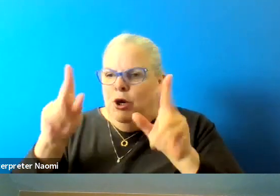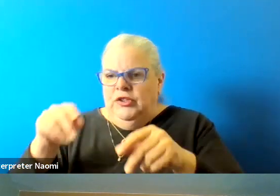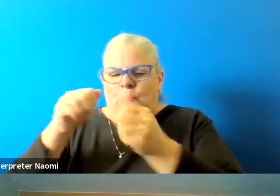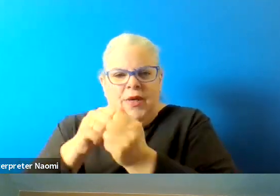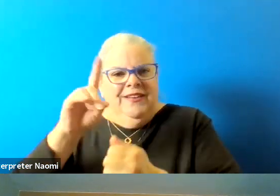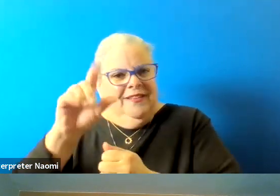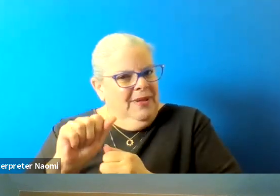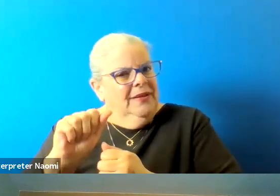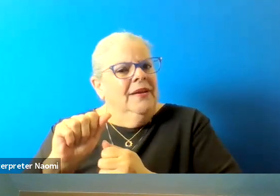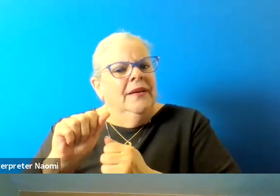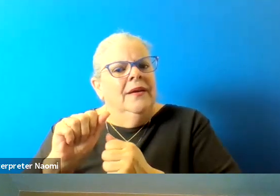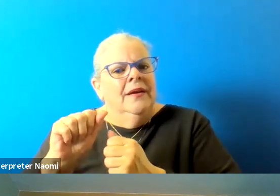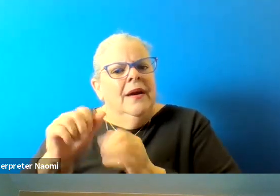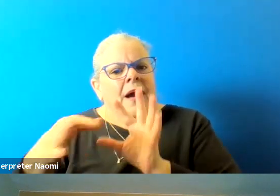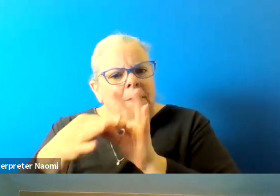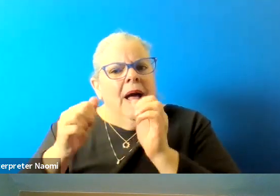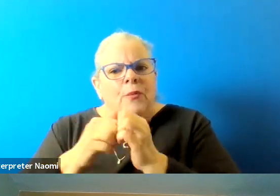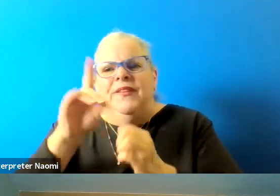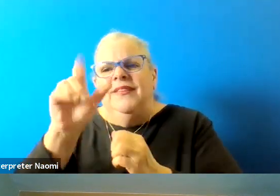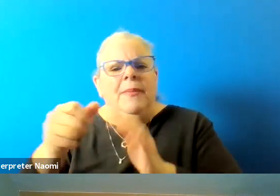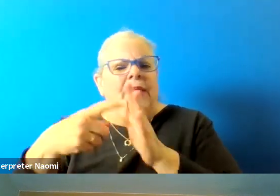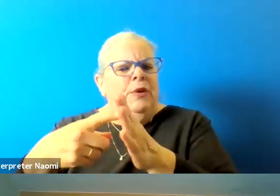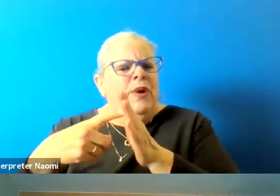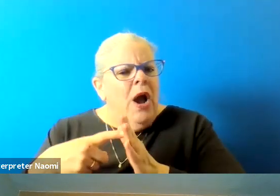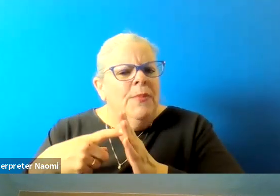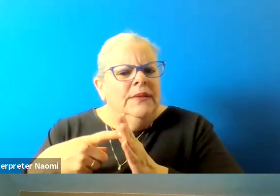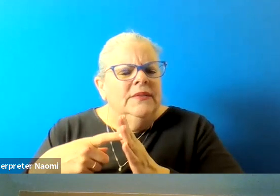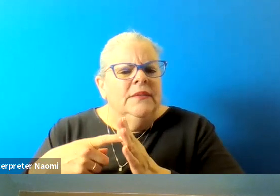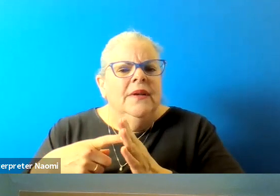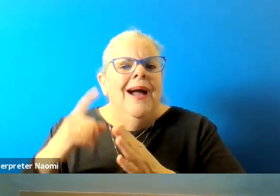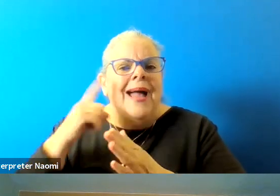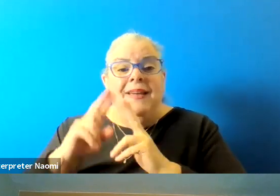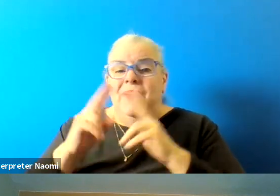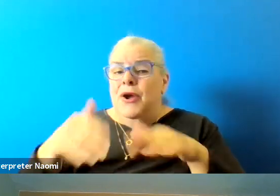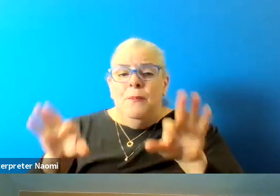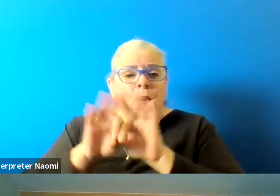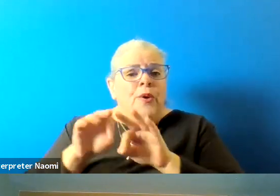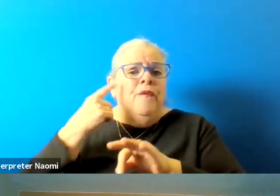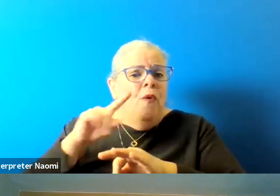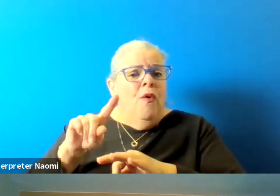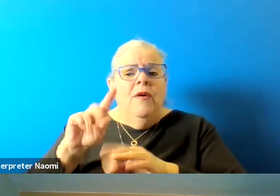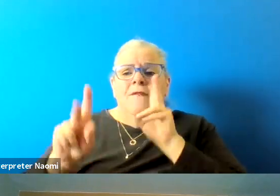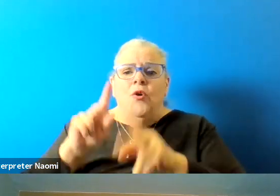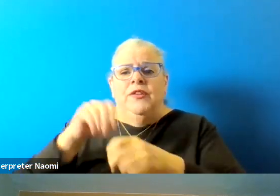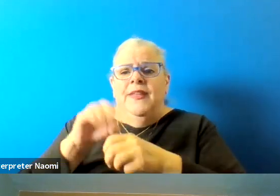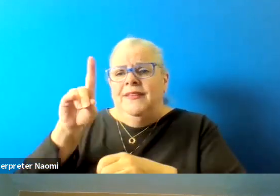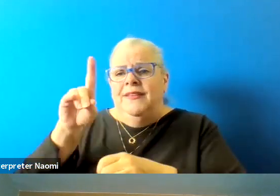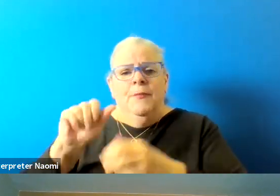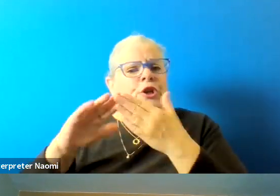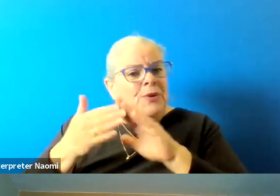compliant with disability requirements. And so I think it's important that the disabled community has a seat